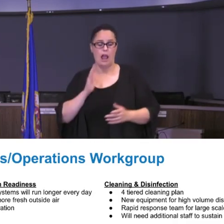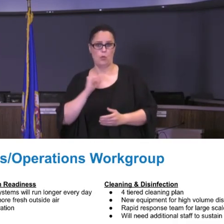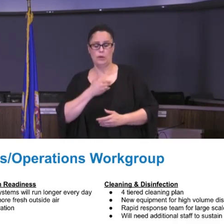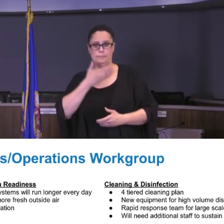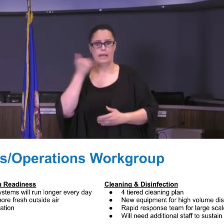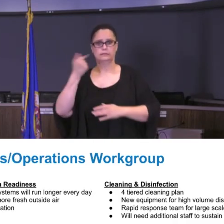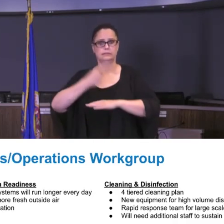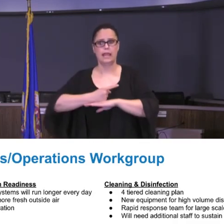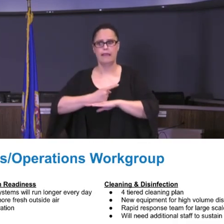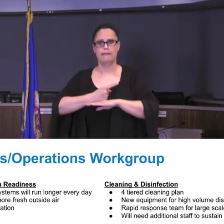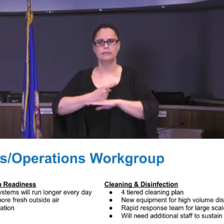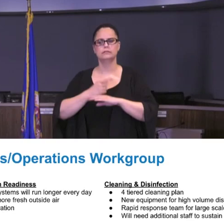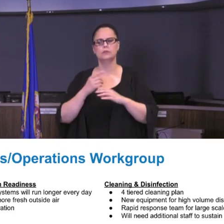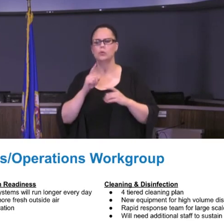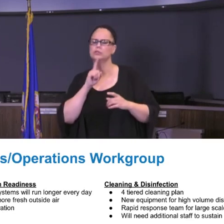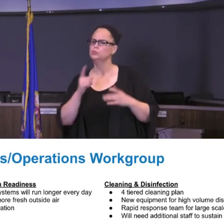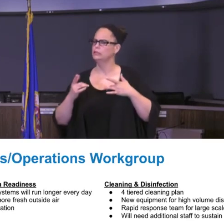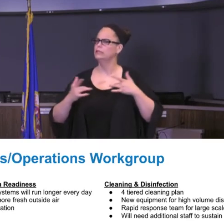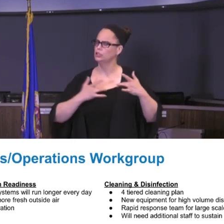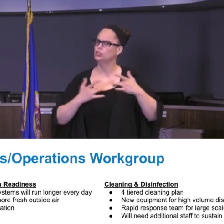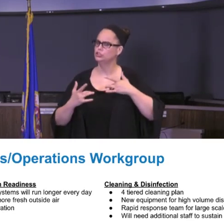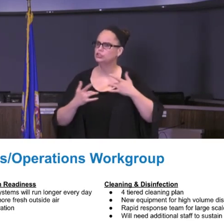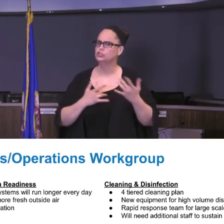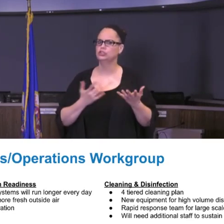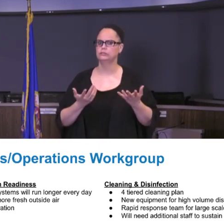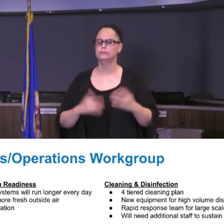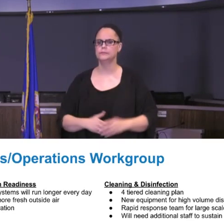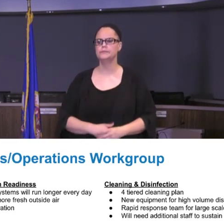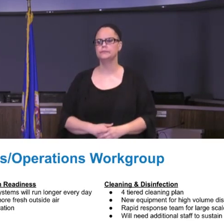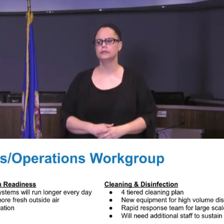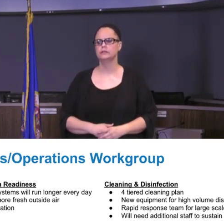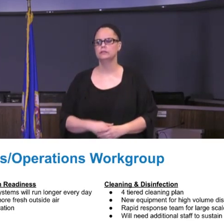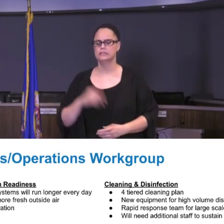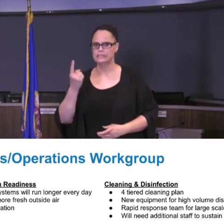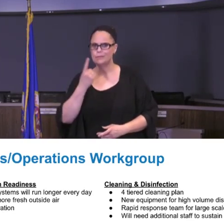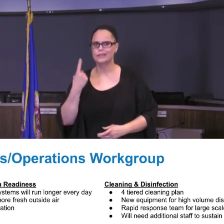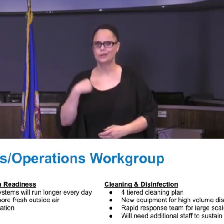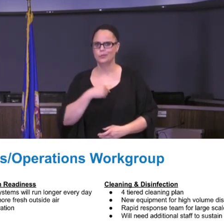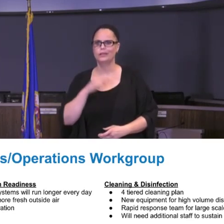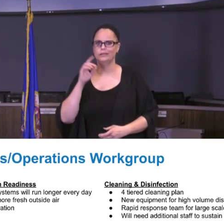So it's definitely a concern that we have and something that we absolutely have to factor into our plans.